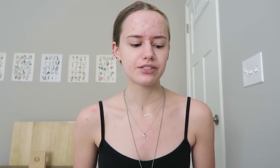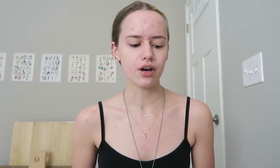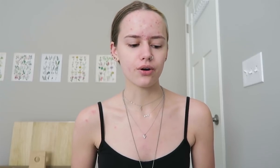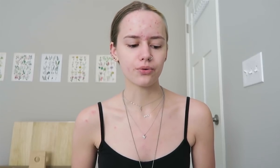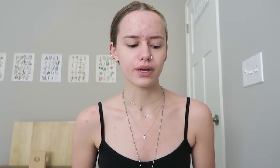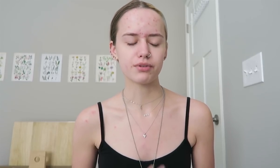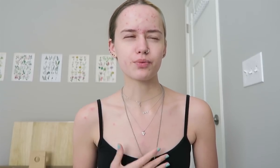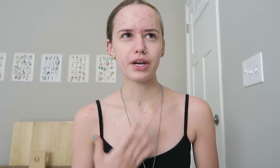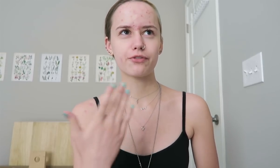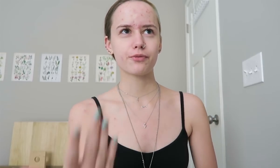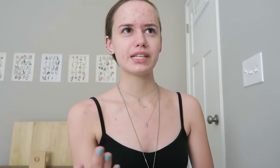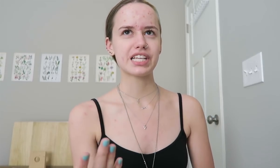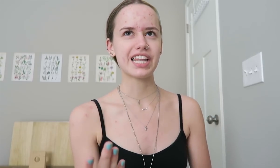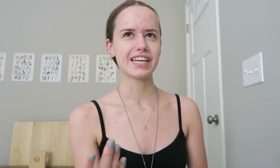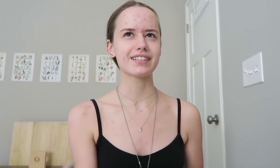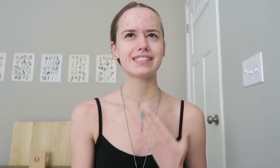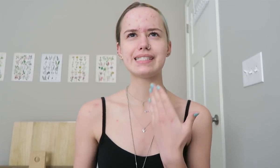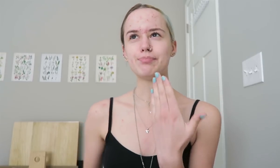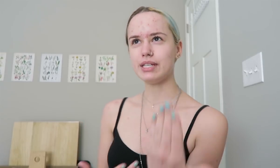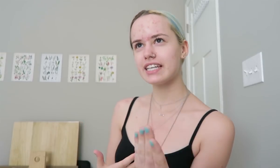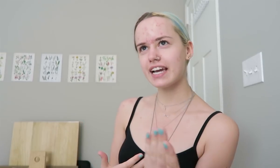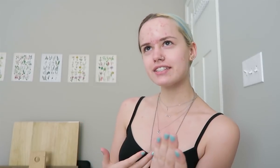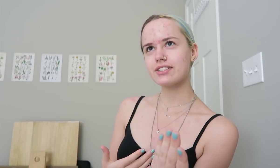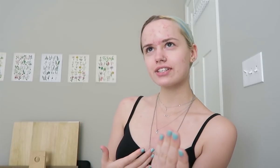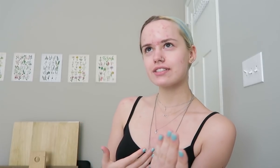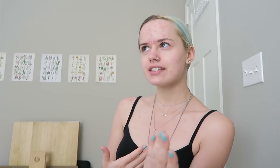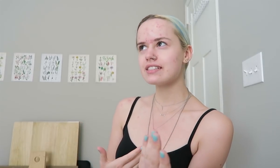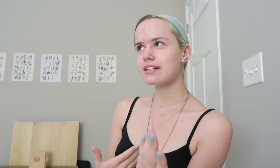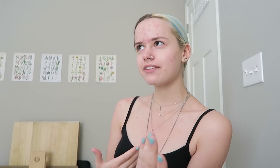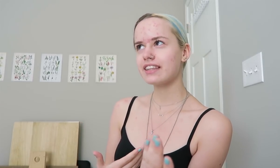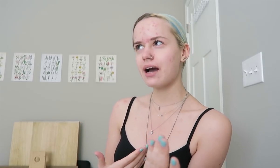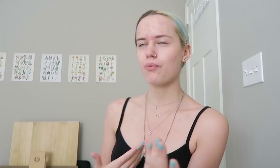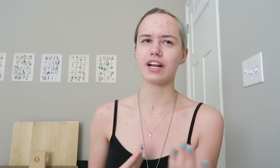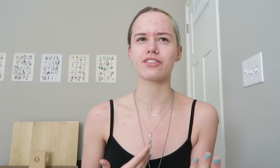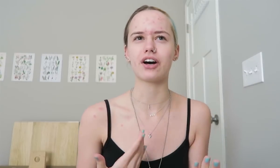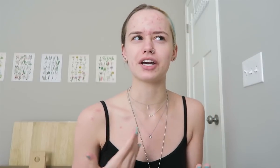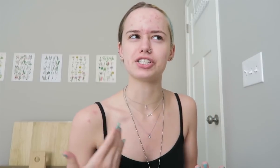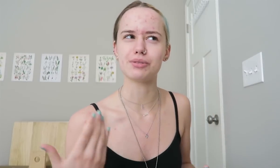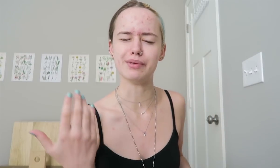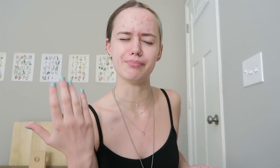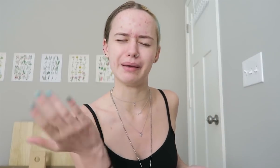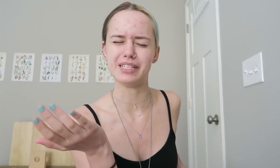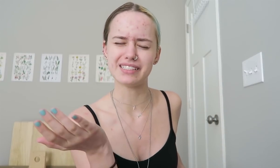so, it was weird for me to like, speak answers and stuff like that when I thought I should be maybe signing them.